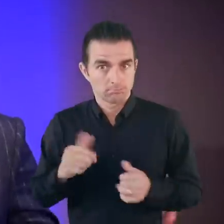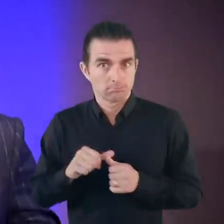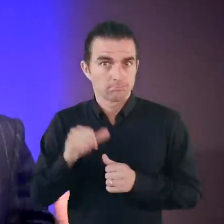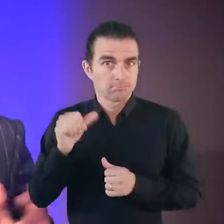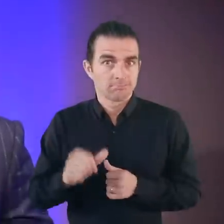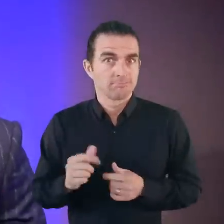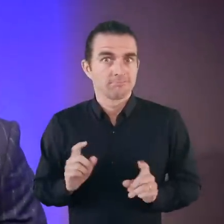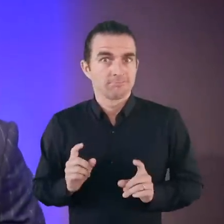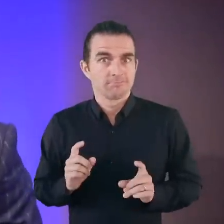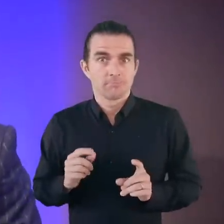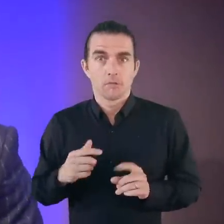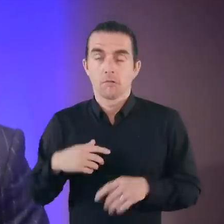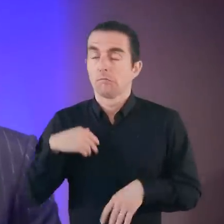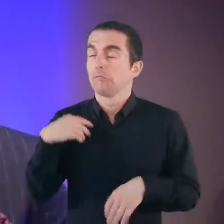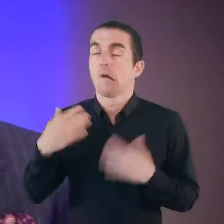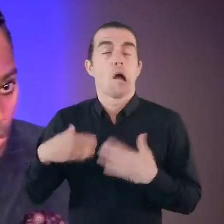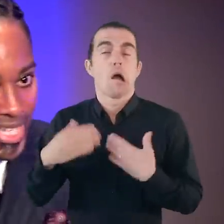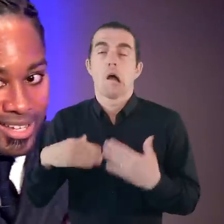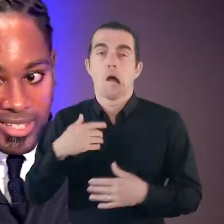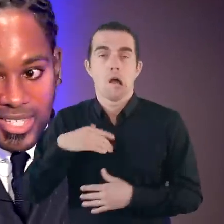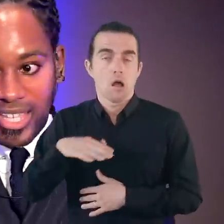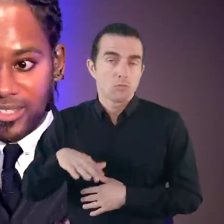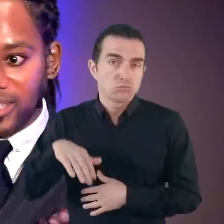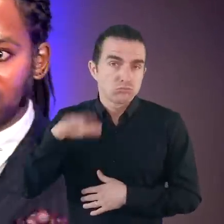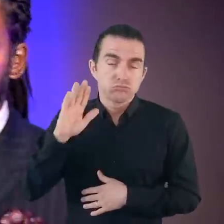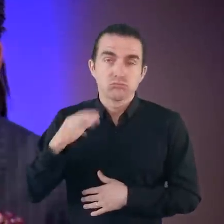So roll on, that was a helter skelter.